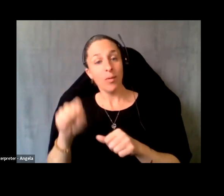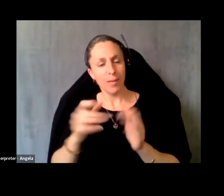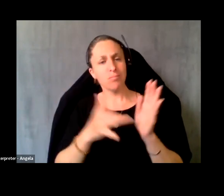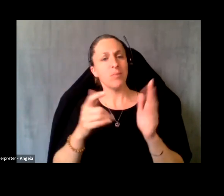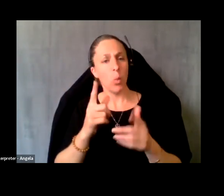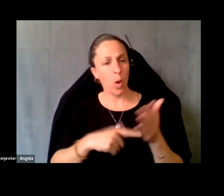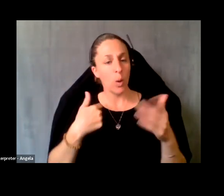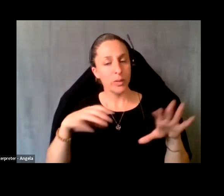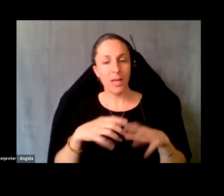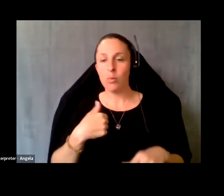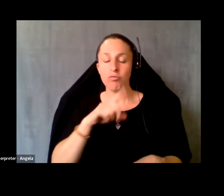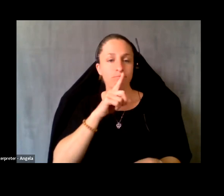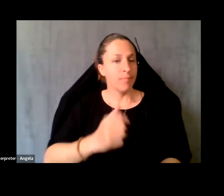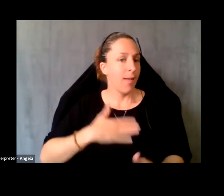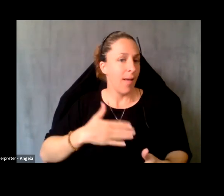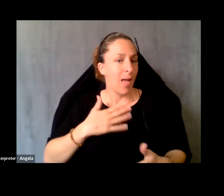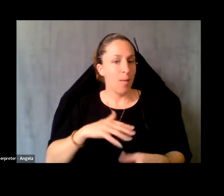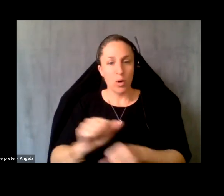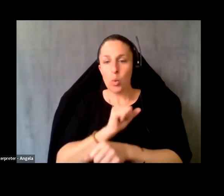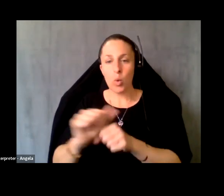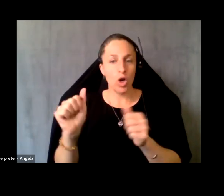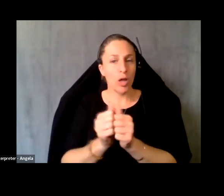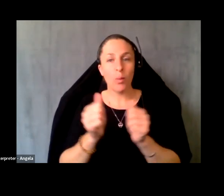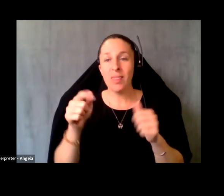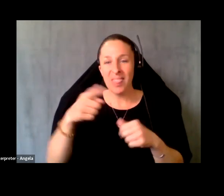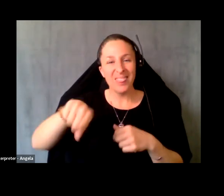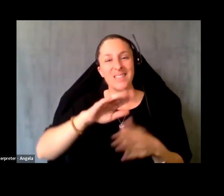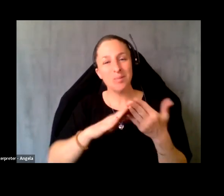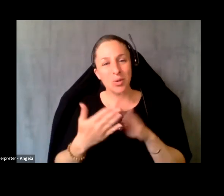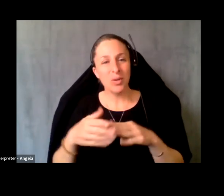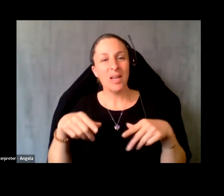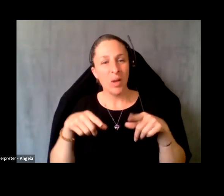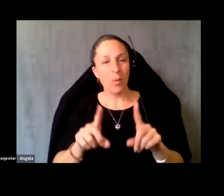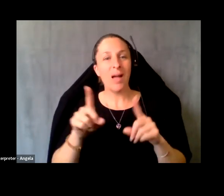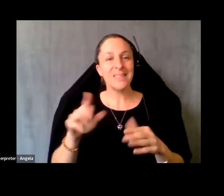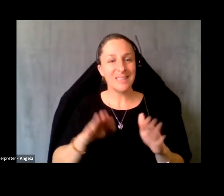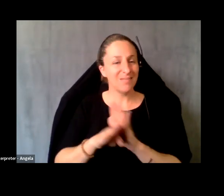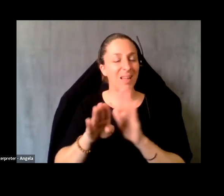be very happy to be, you know, working with this this community as it's developing California to